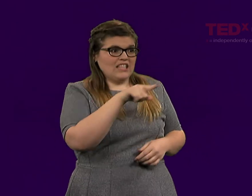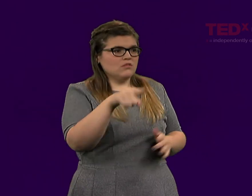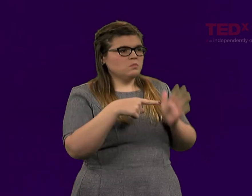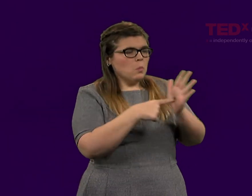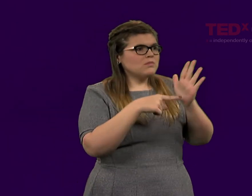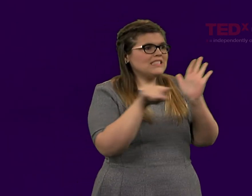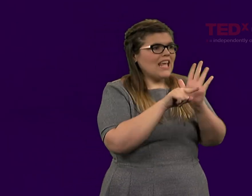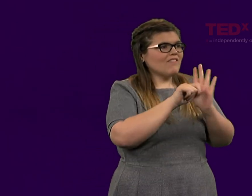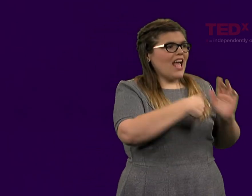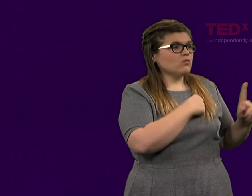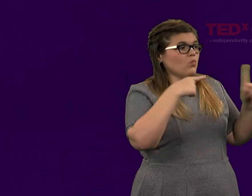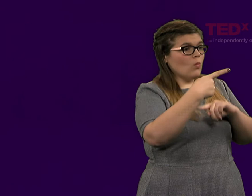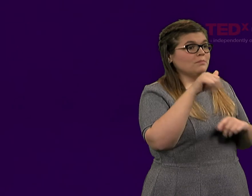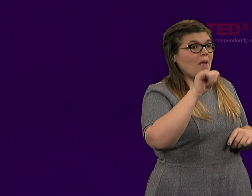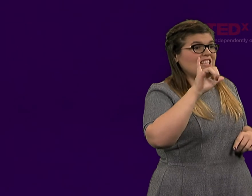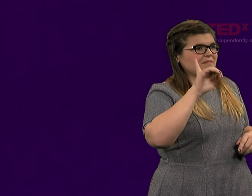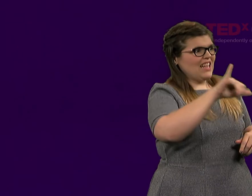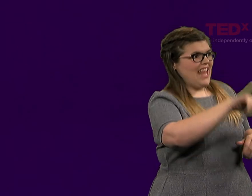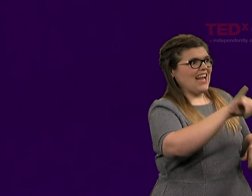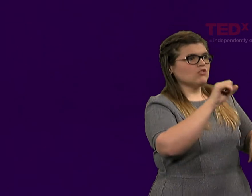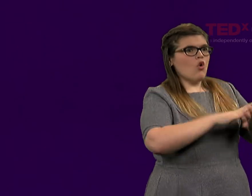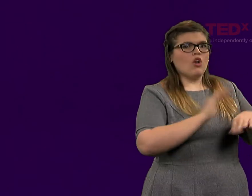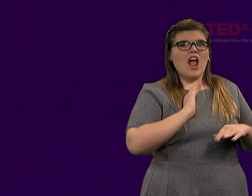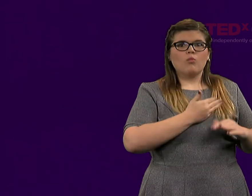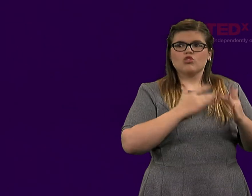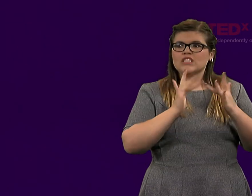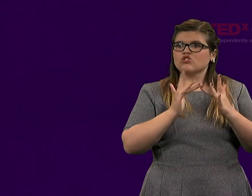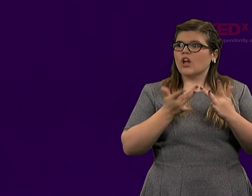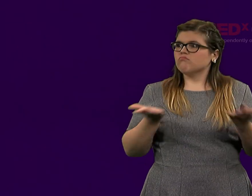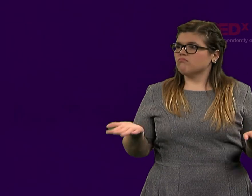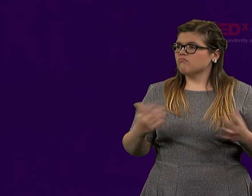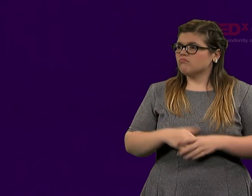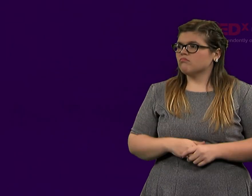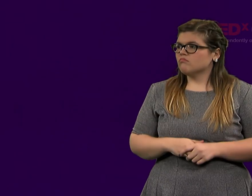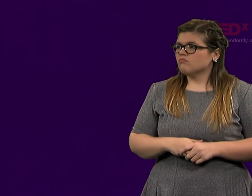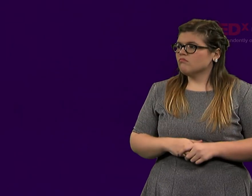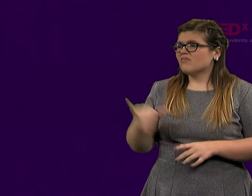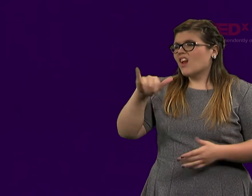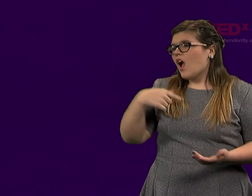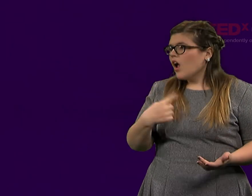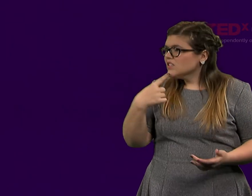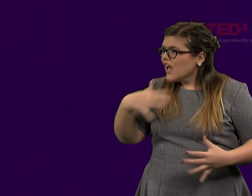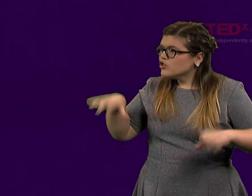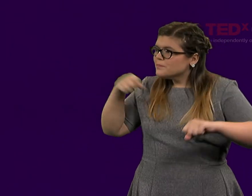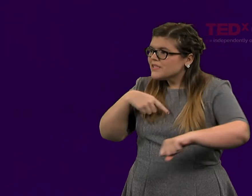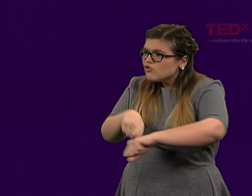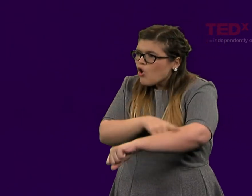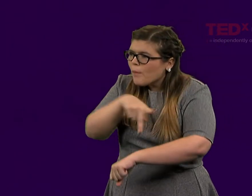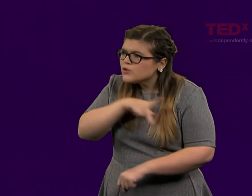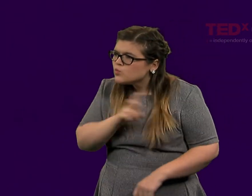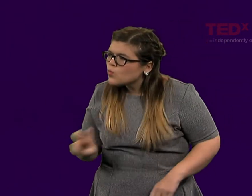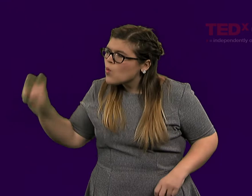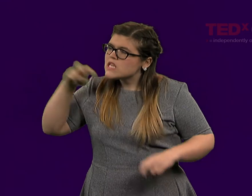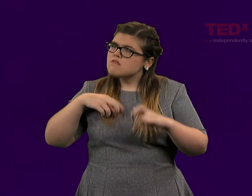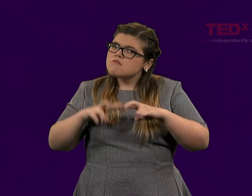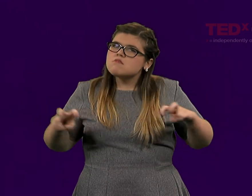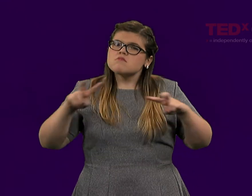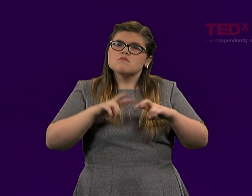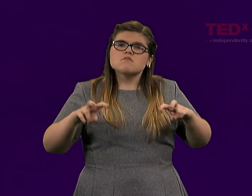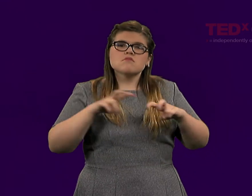Showing a negative attitude towards pacifism and those who believe in that ideology. It took a long personal journey for me to analyze